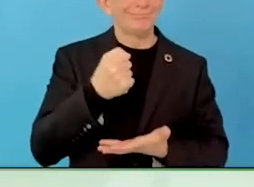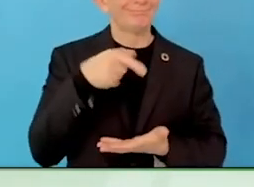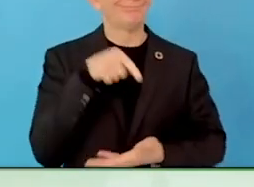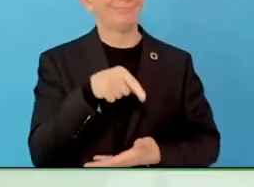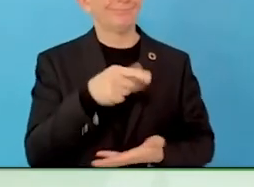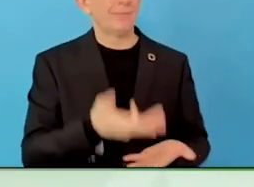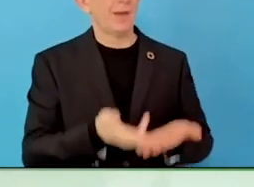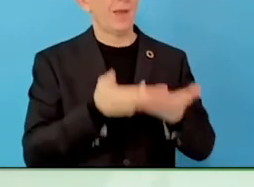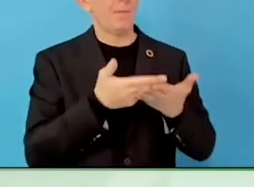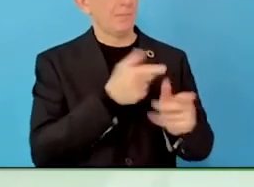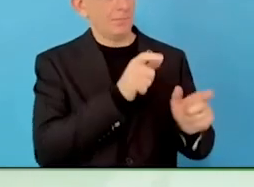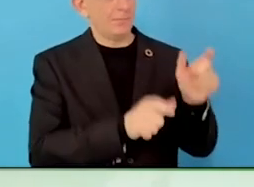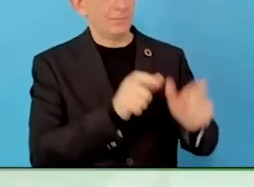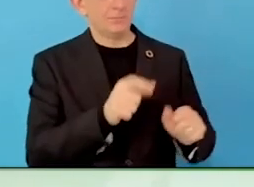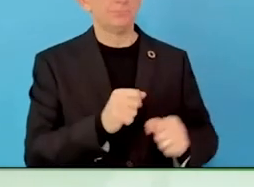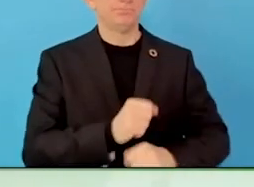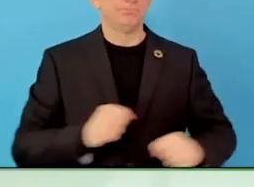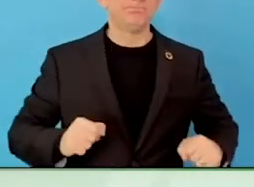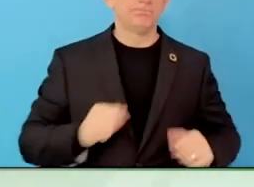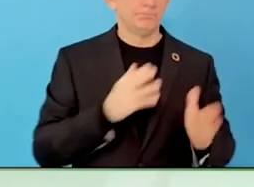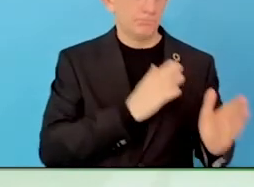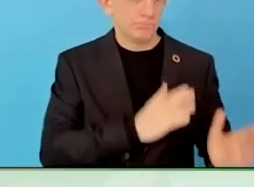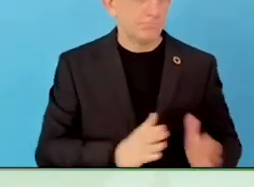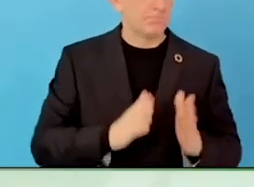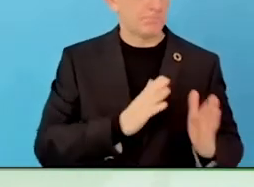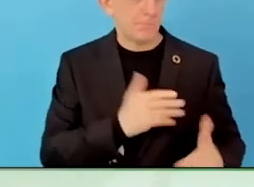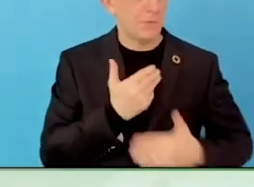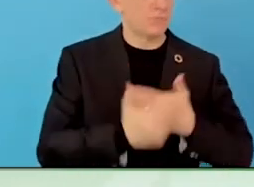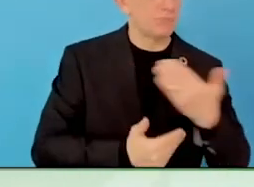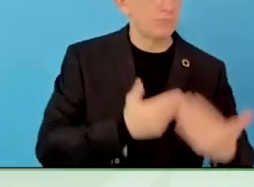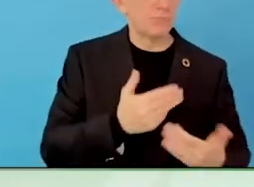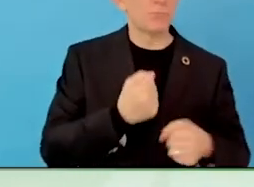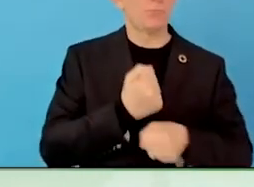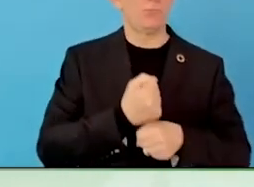I am pleased we have the opportunity today to learn from the